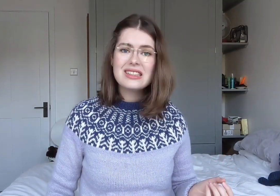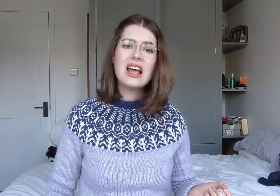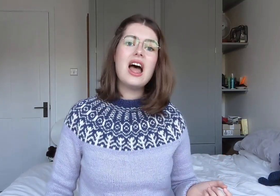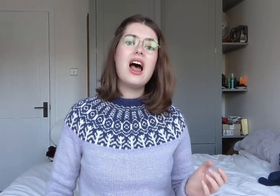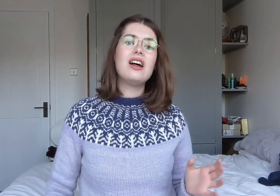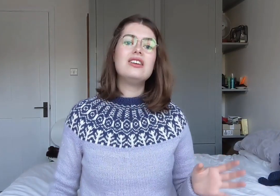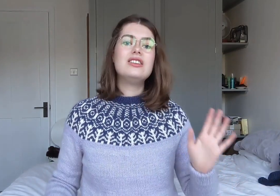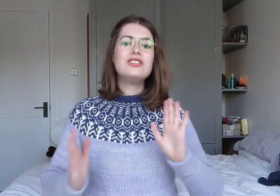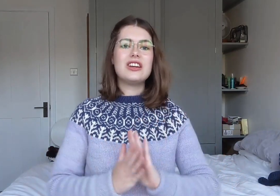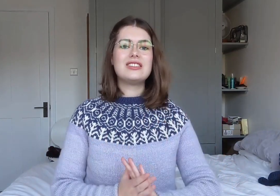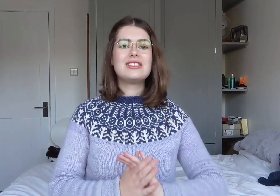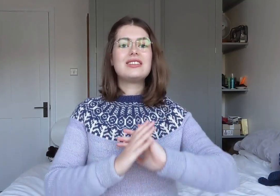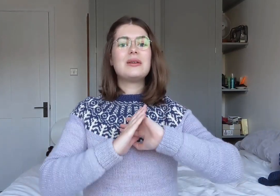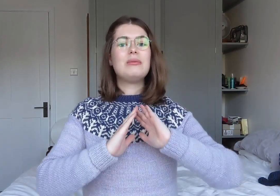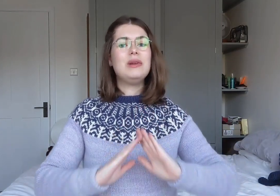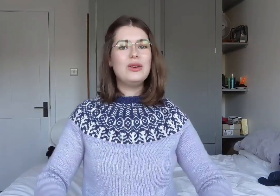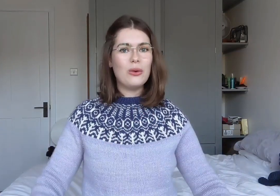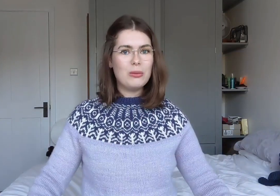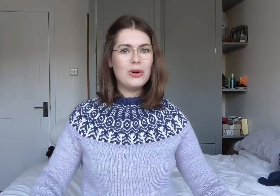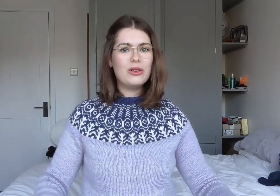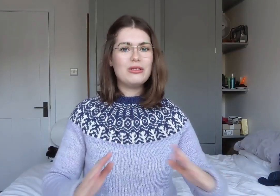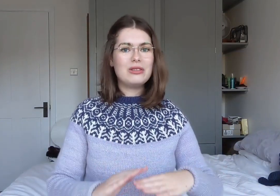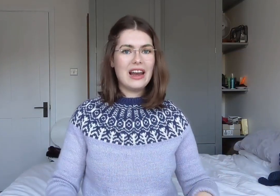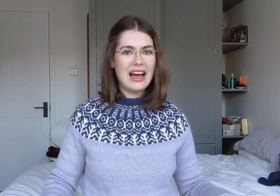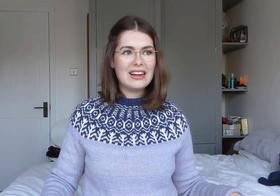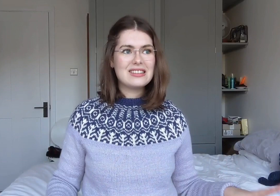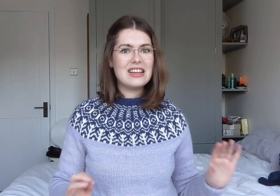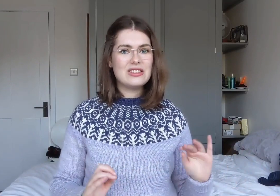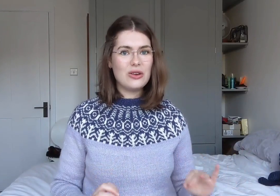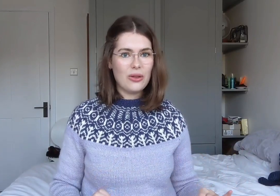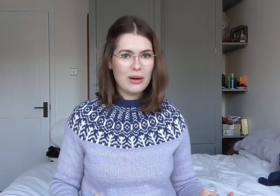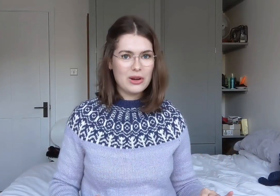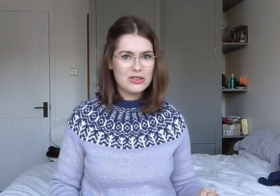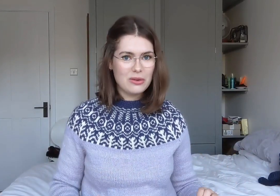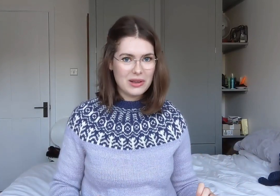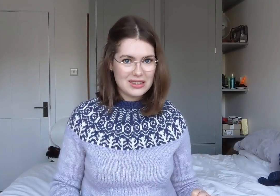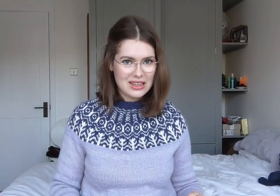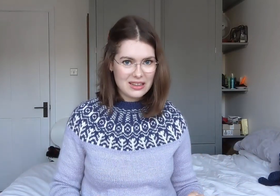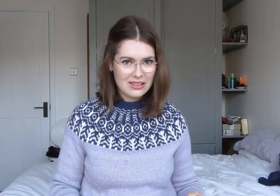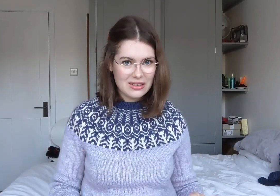Just be normal, relax, it's not that much of a big deal.